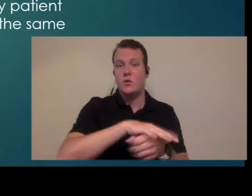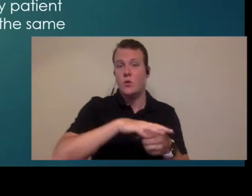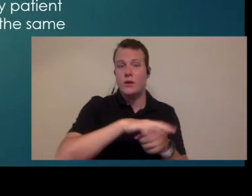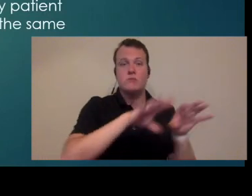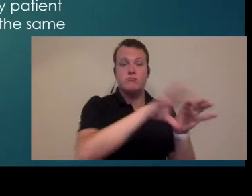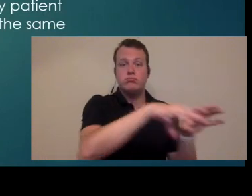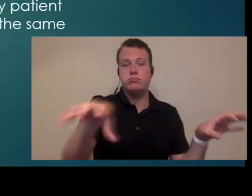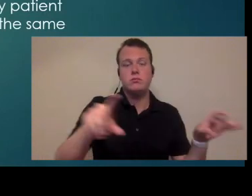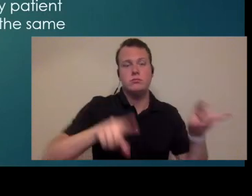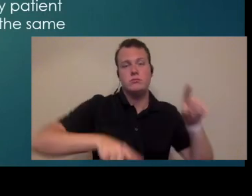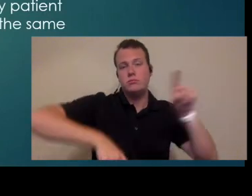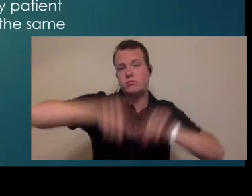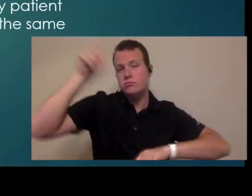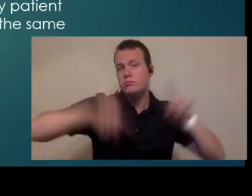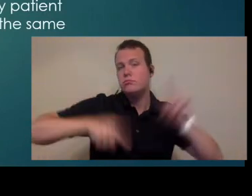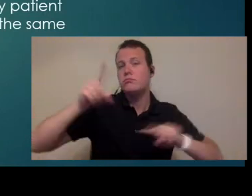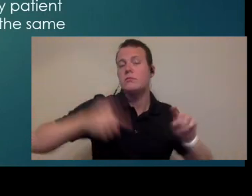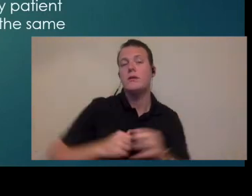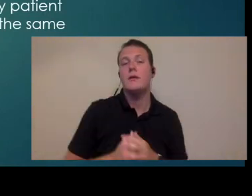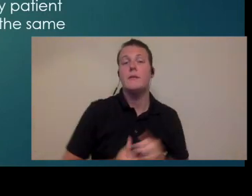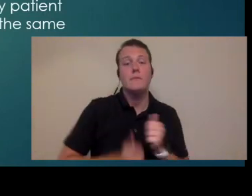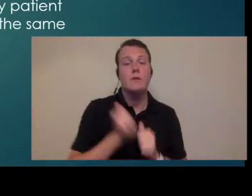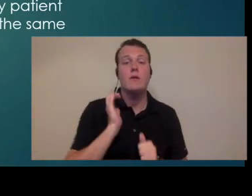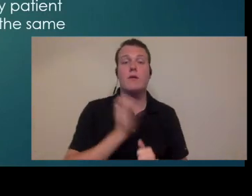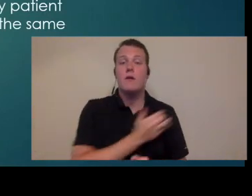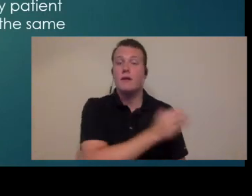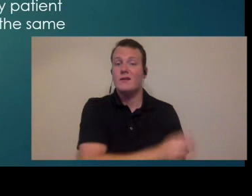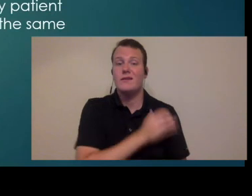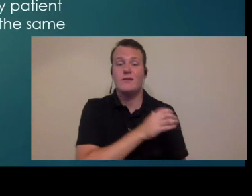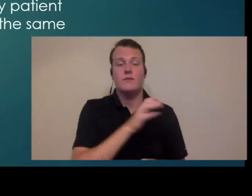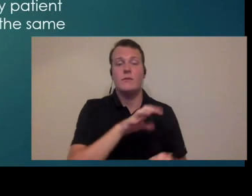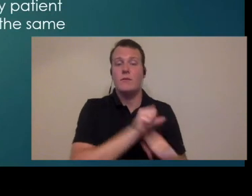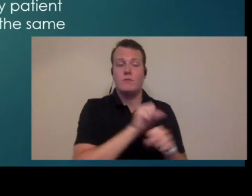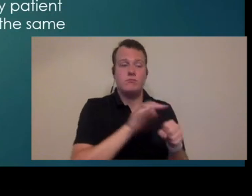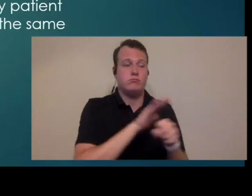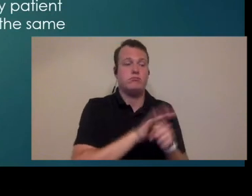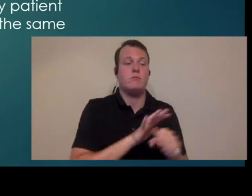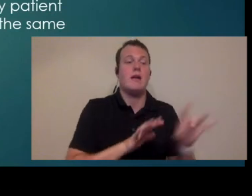it just it varies greatly and in most of our clinics we are booked solid from